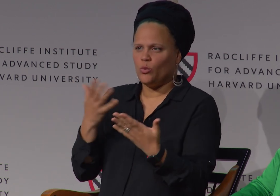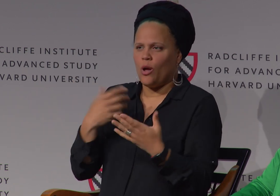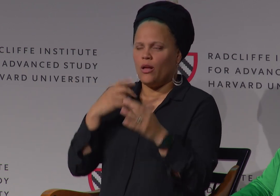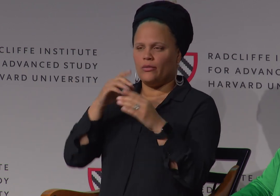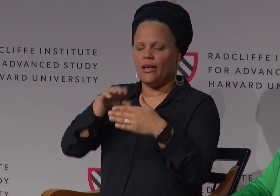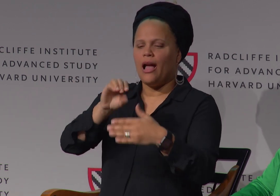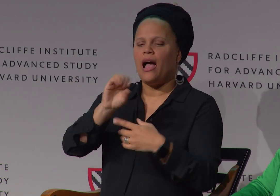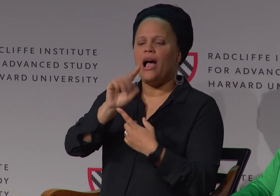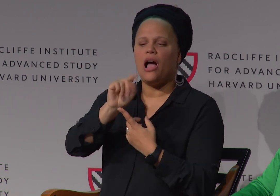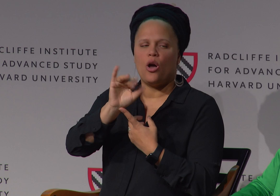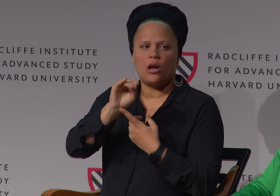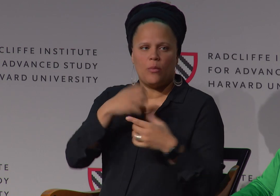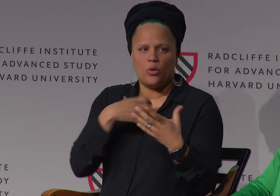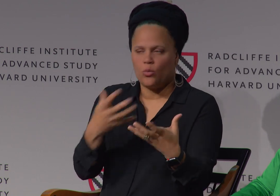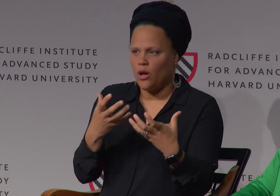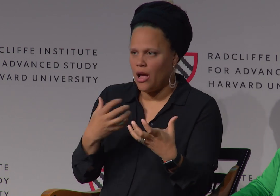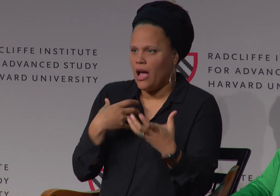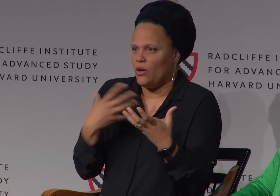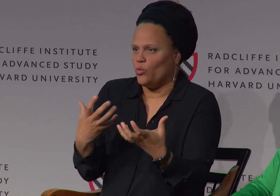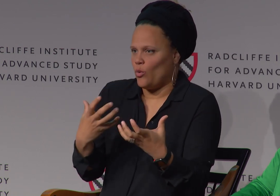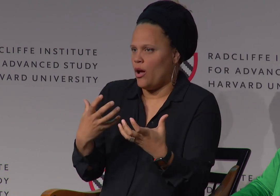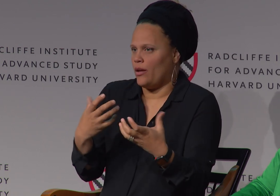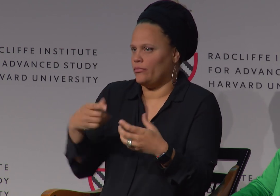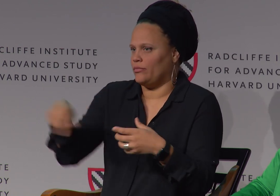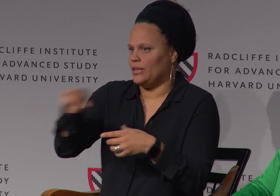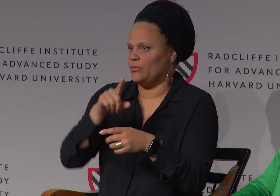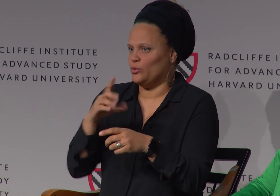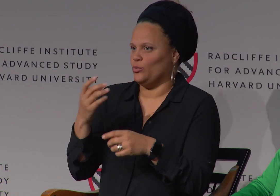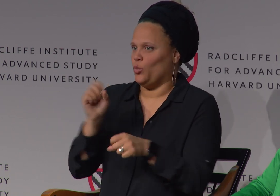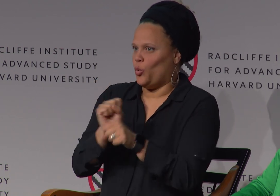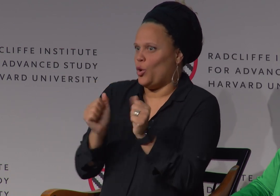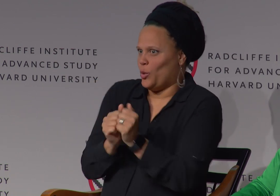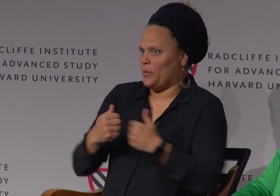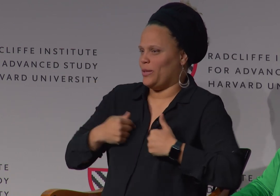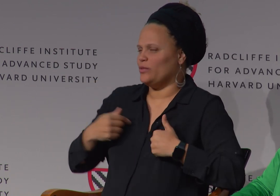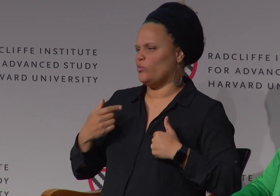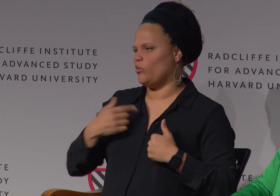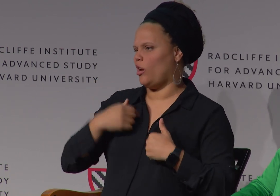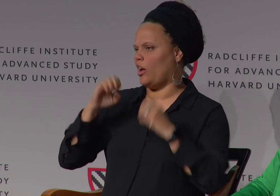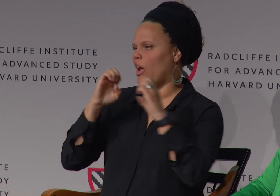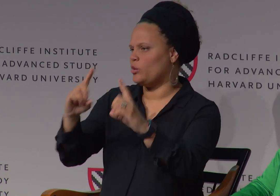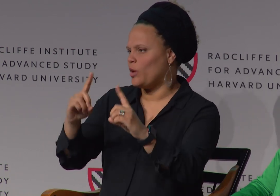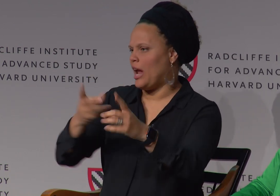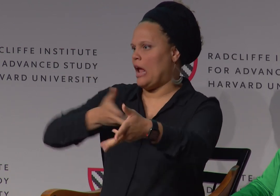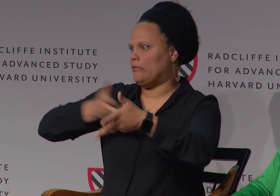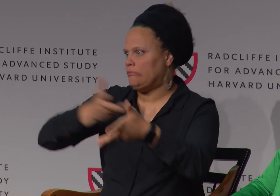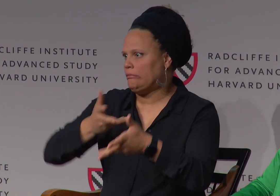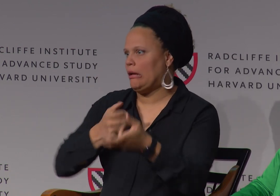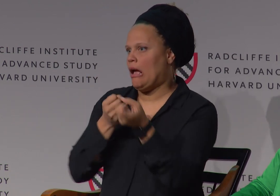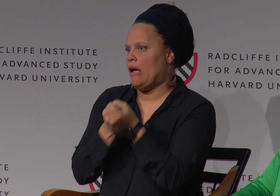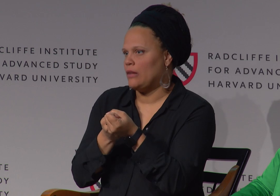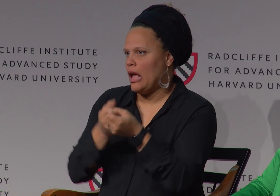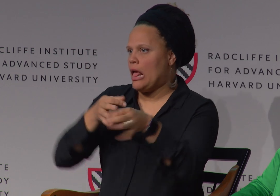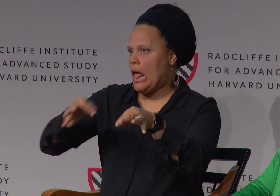So I have to kind of walk that line. Again, just, what the overall objective is in working and interacting with me.